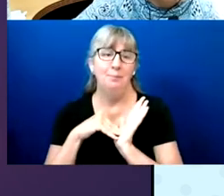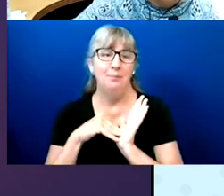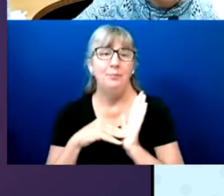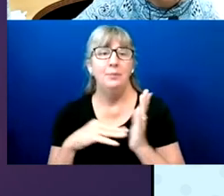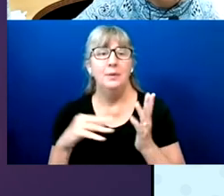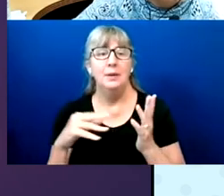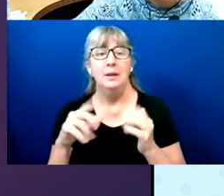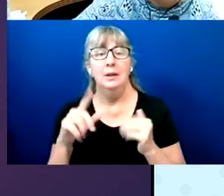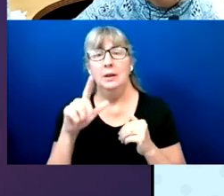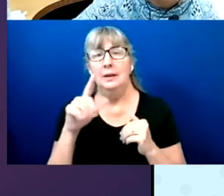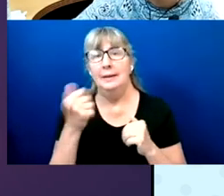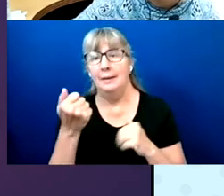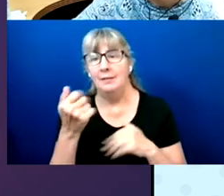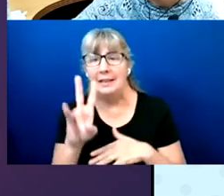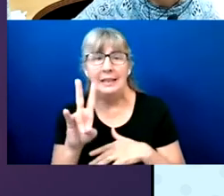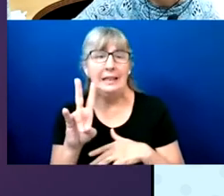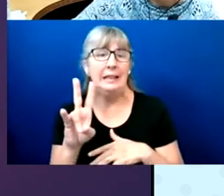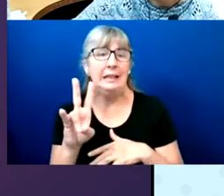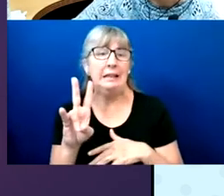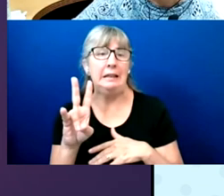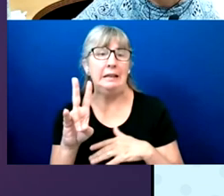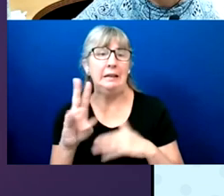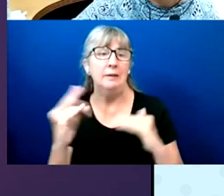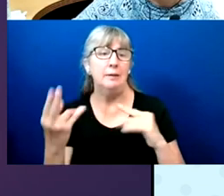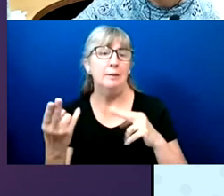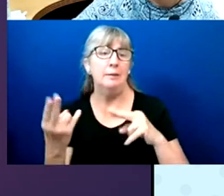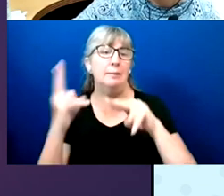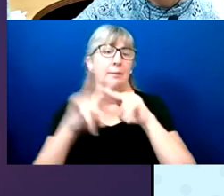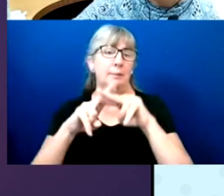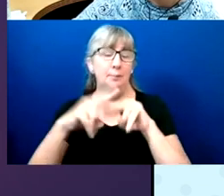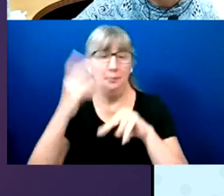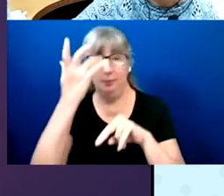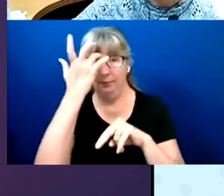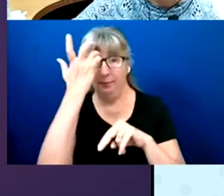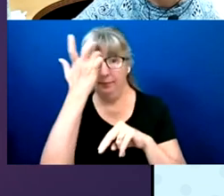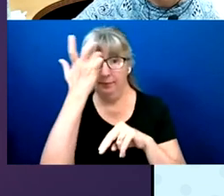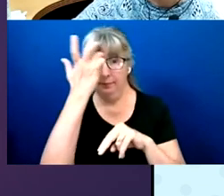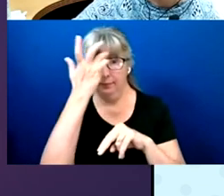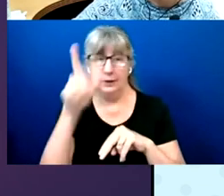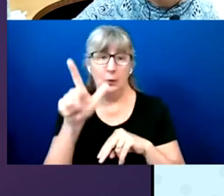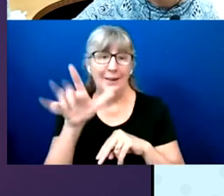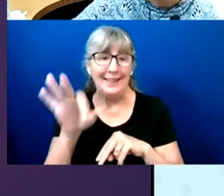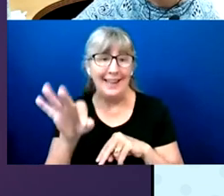2016, we're at 17%. And then 2018 we're at 29%.